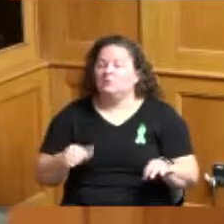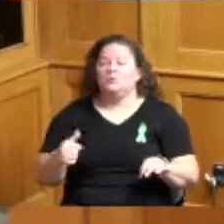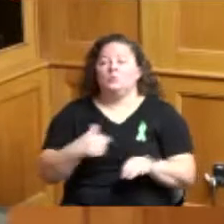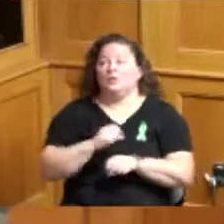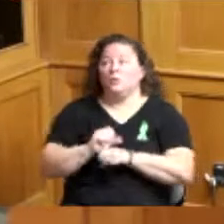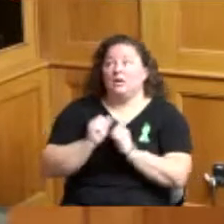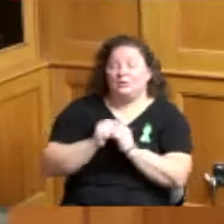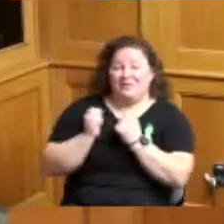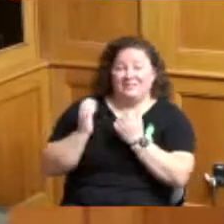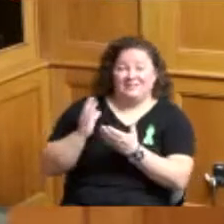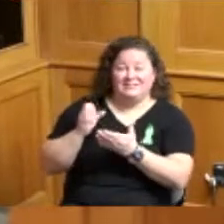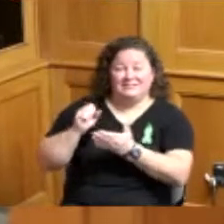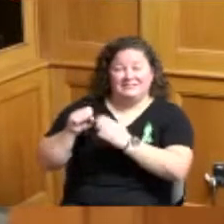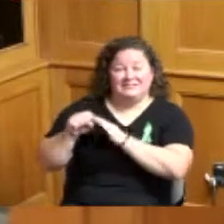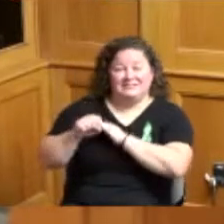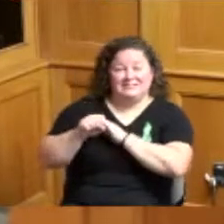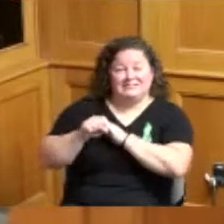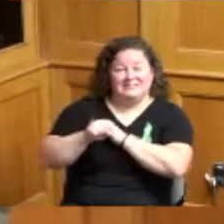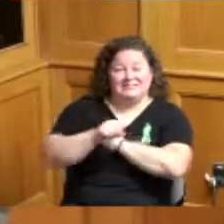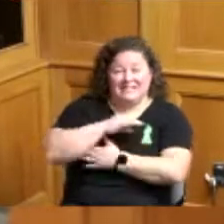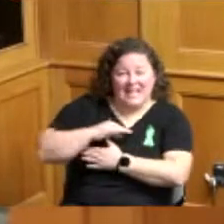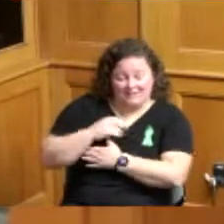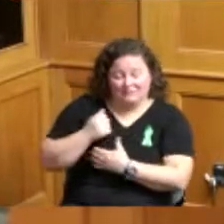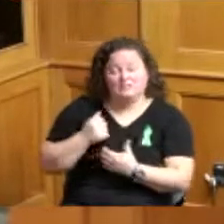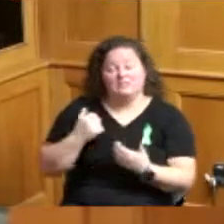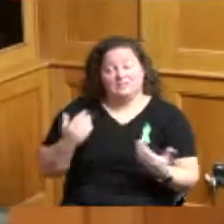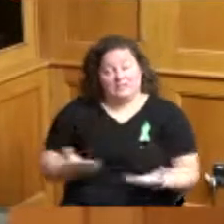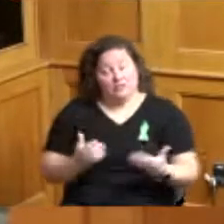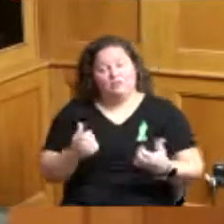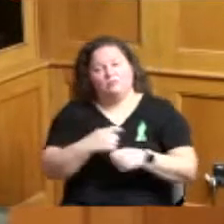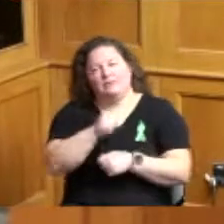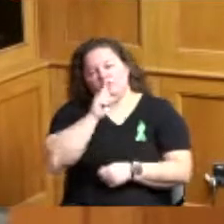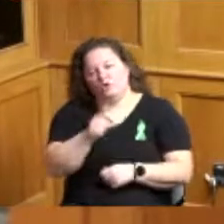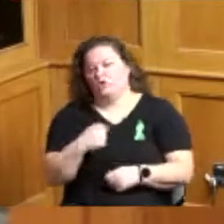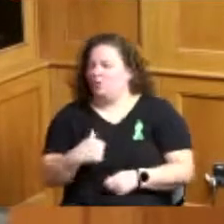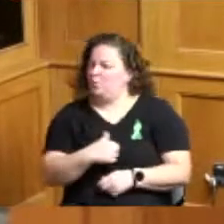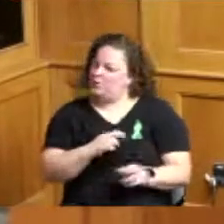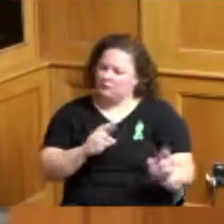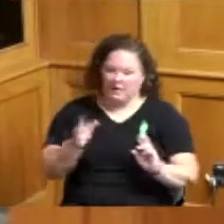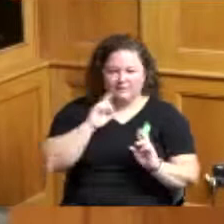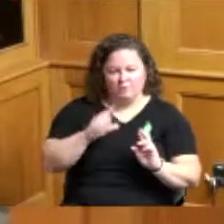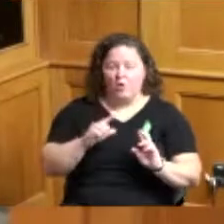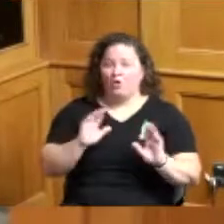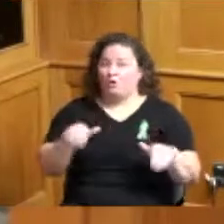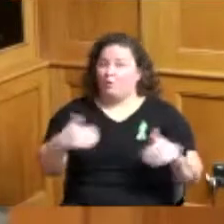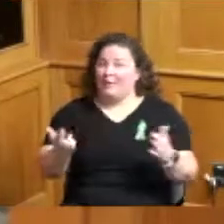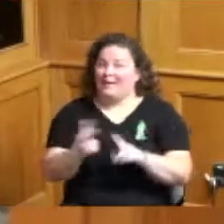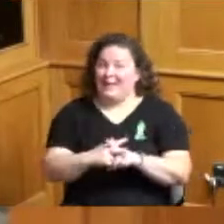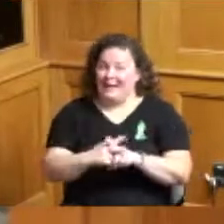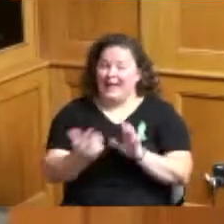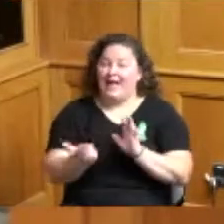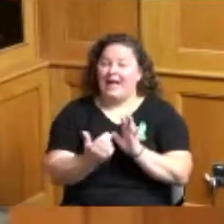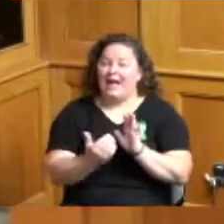that we're prepared to take on the reapplication of those eligibility factors we do anticipate that